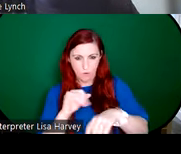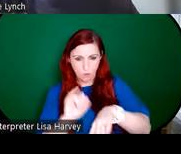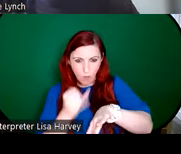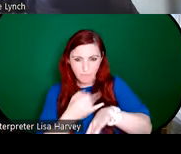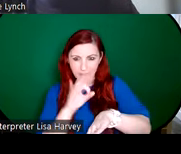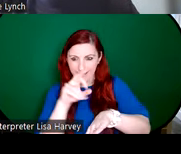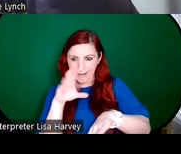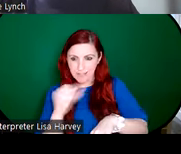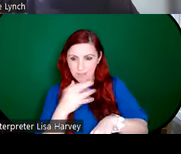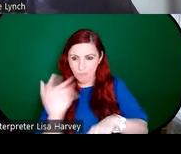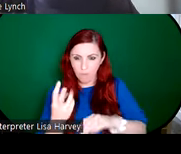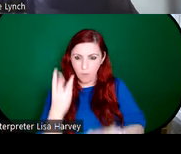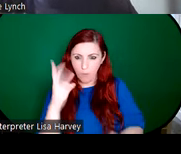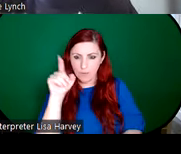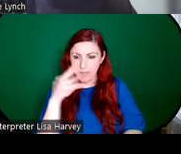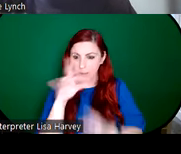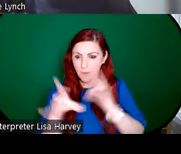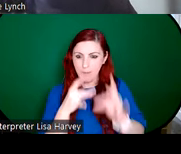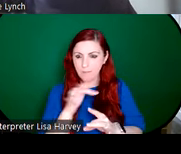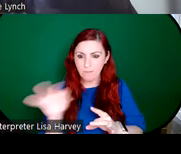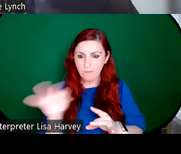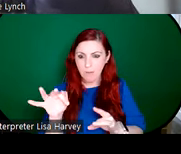Windows. They are made from these large sheets of coloured glass that are